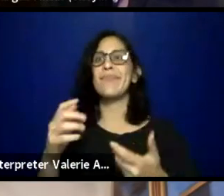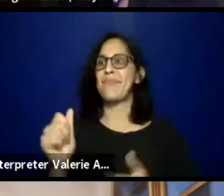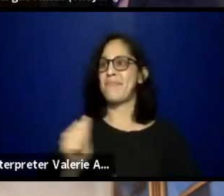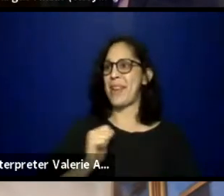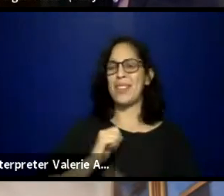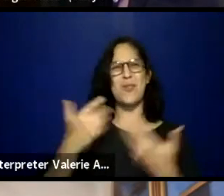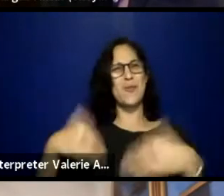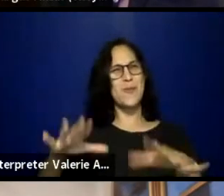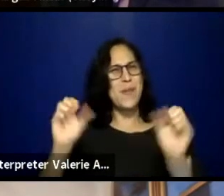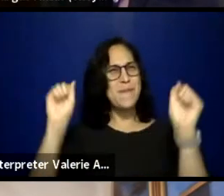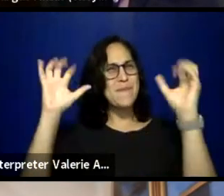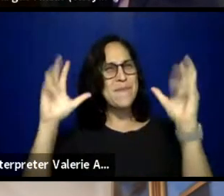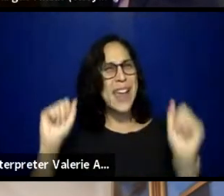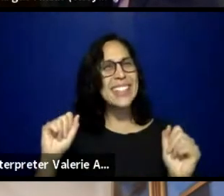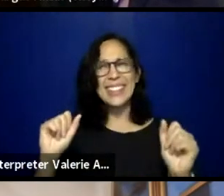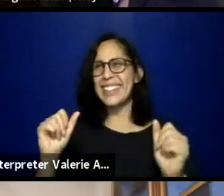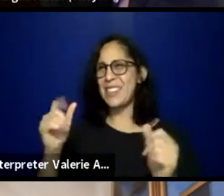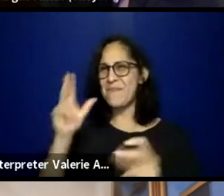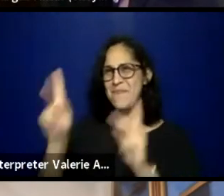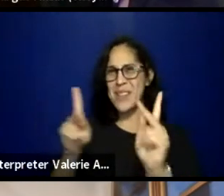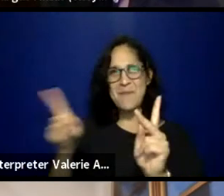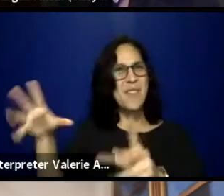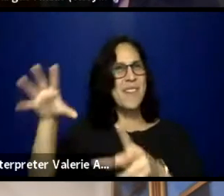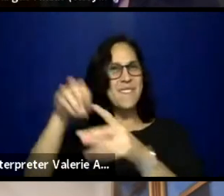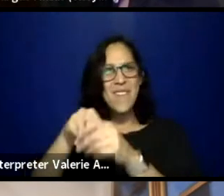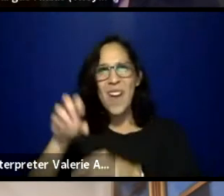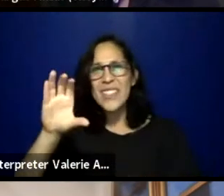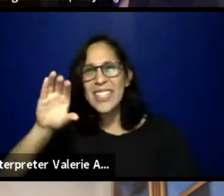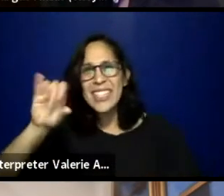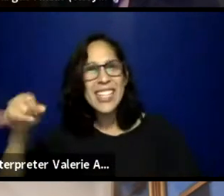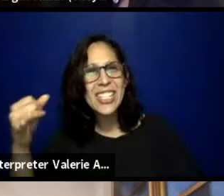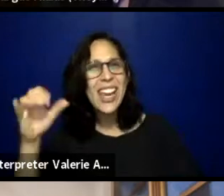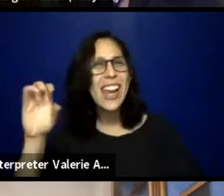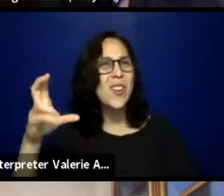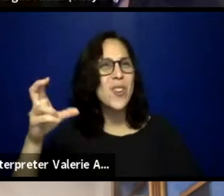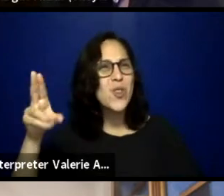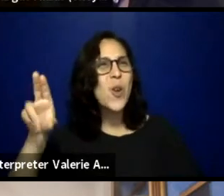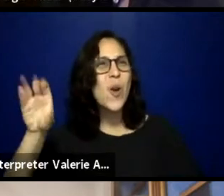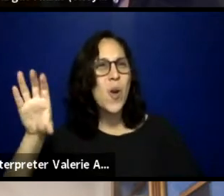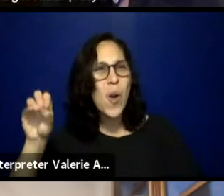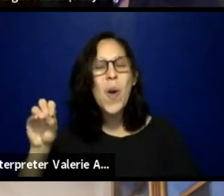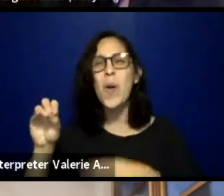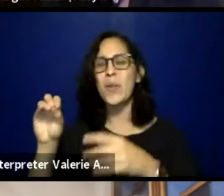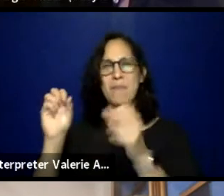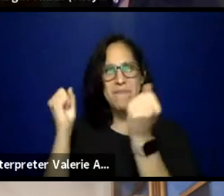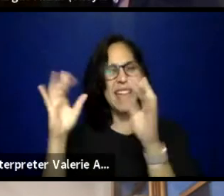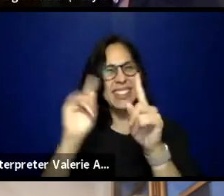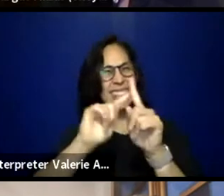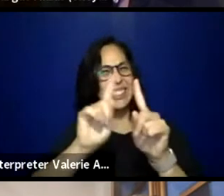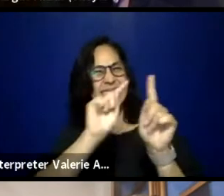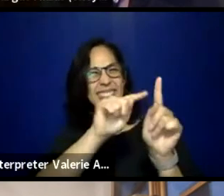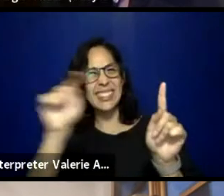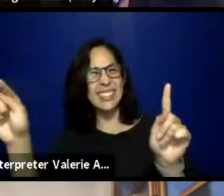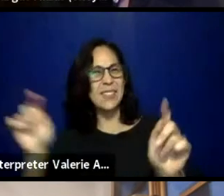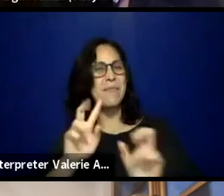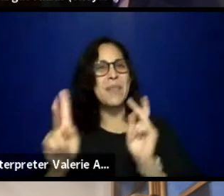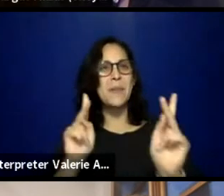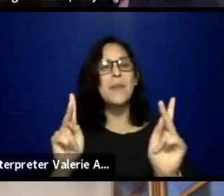and the Juvenilia Collective, and CJ Ochoco with Breaking Wave, and I also have to just give a huge shoutout to HowlRound for sponsoring